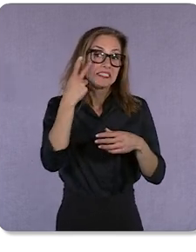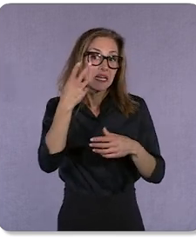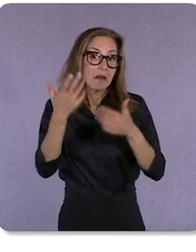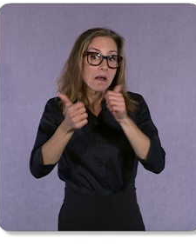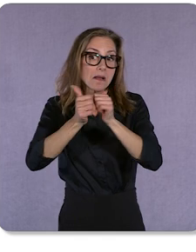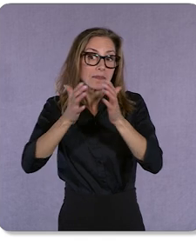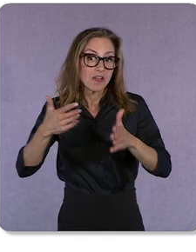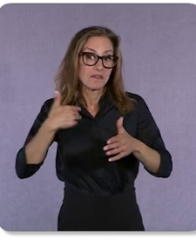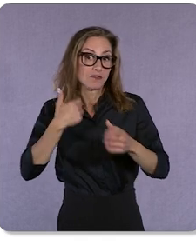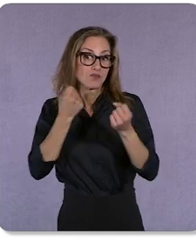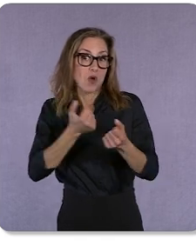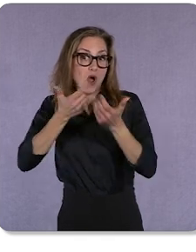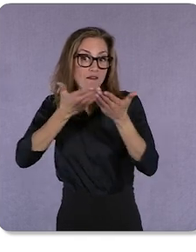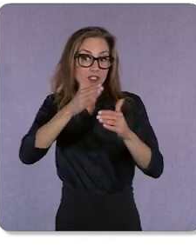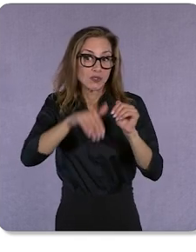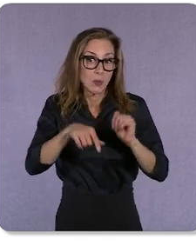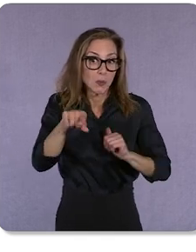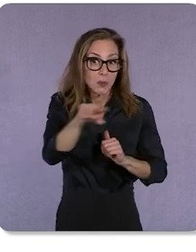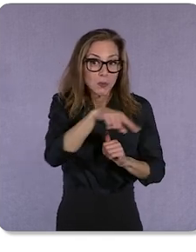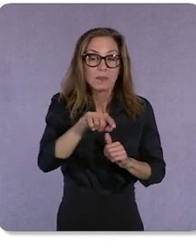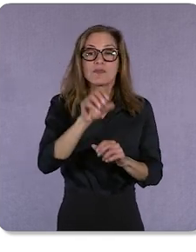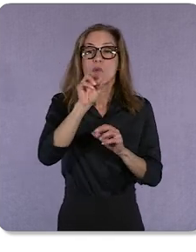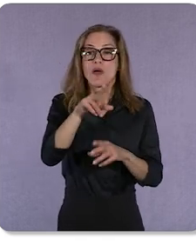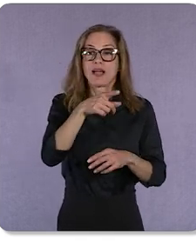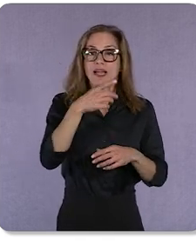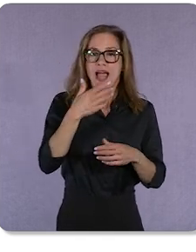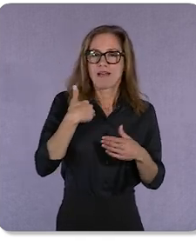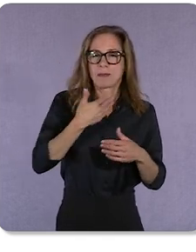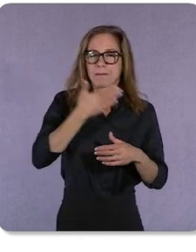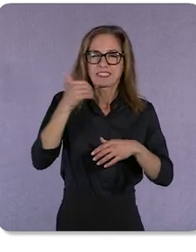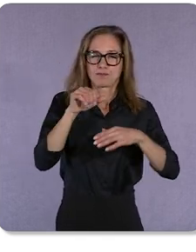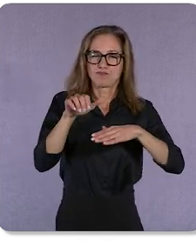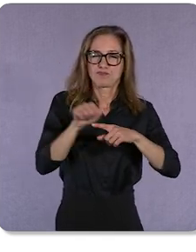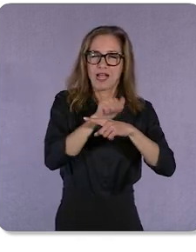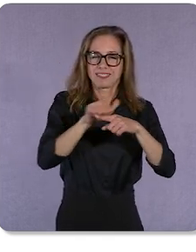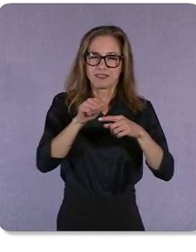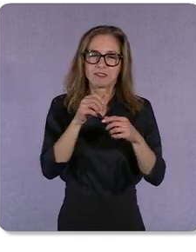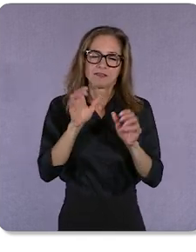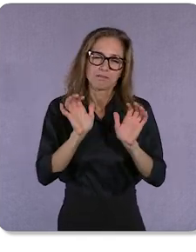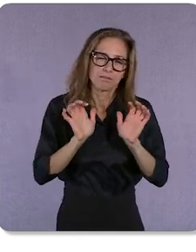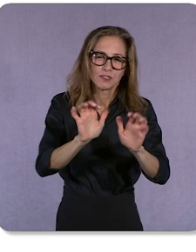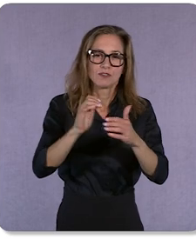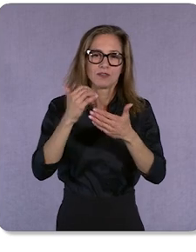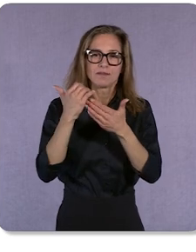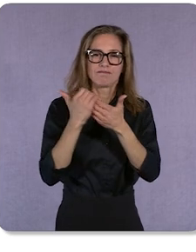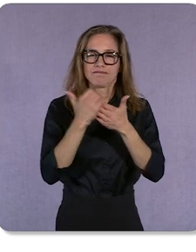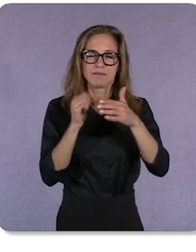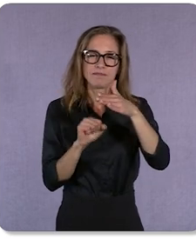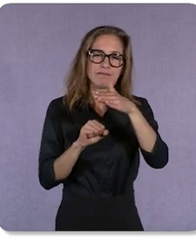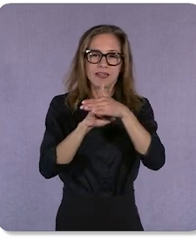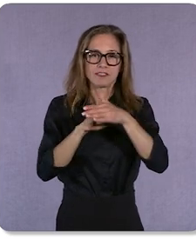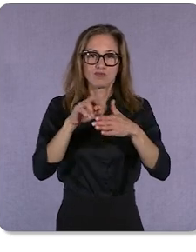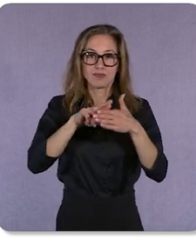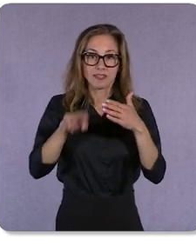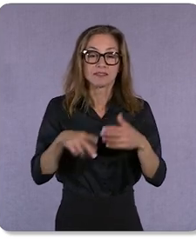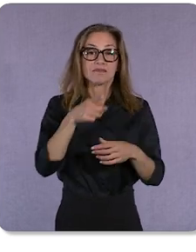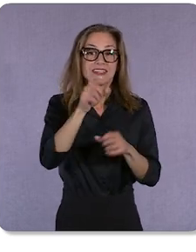And get other best practices to drive maximum results. You'll see this in your Google Ads account starting this fall, so you can leverage it